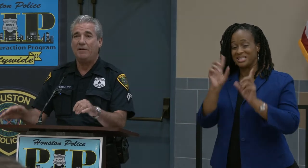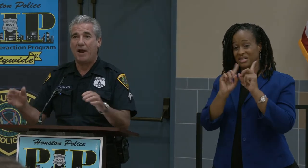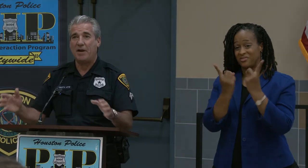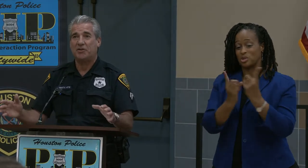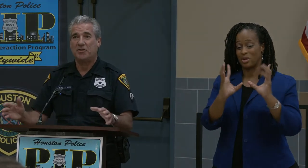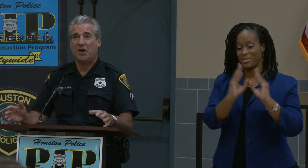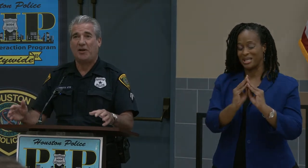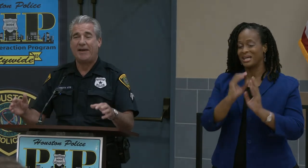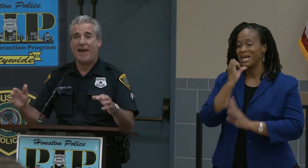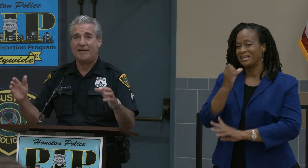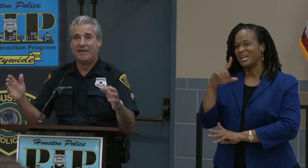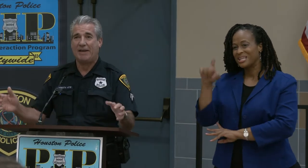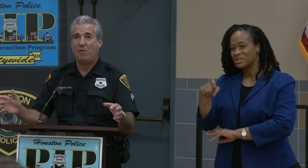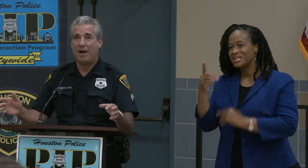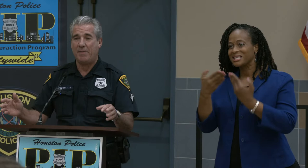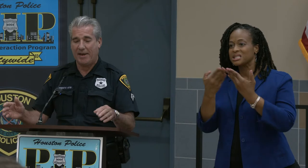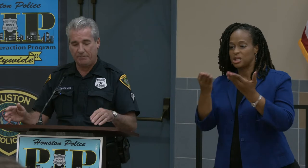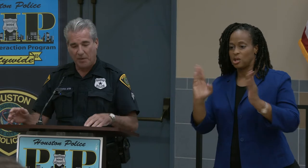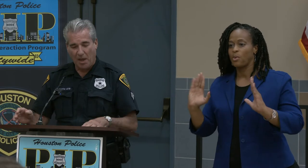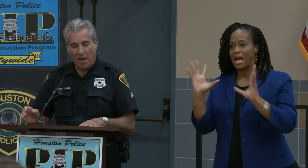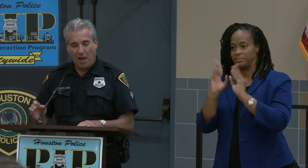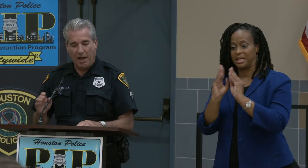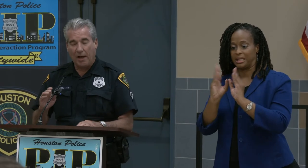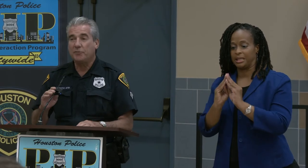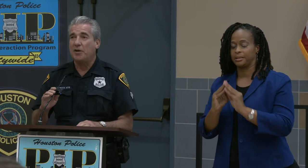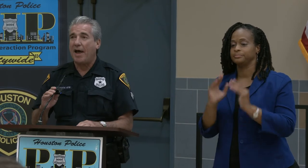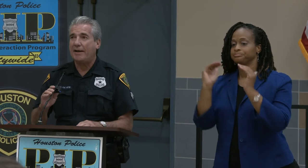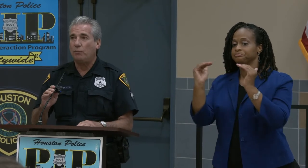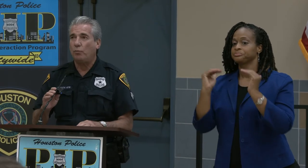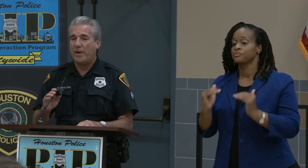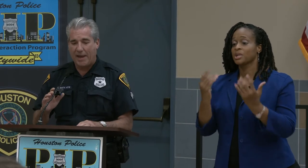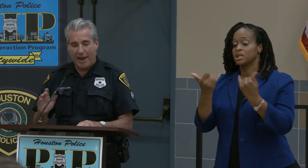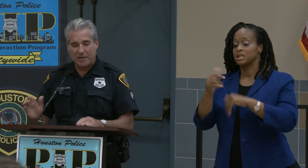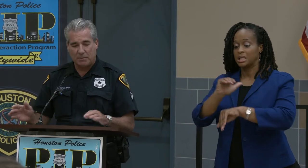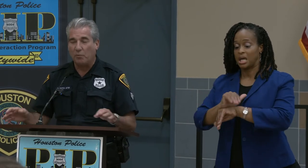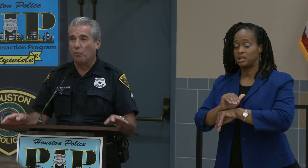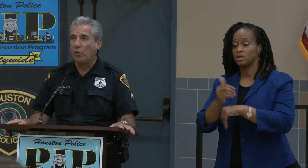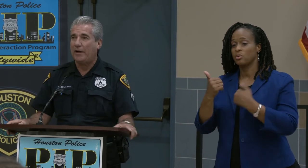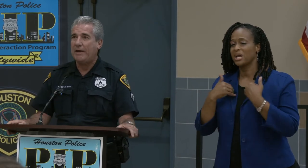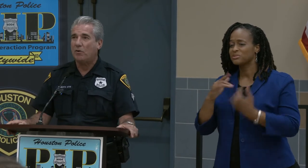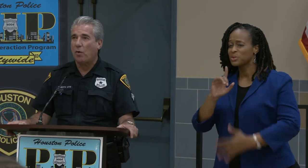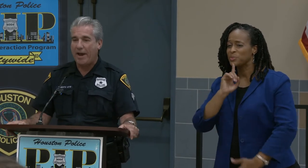not necessarily a citywide meeting. Tonight we have some really great